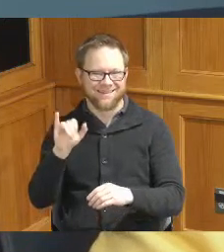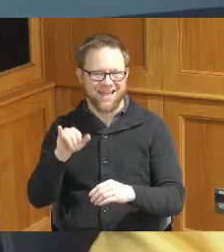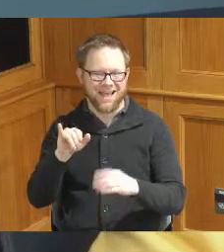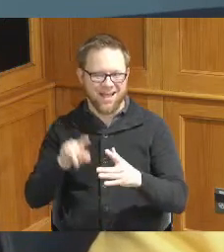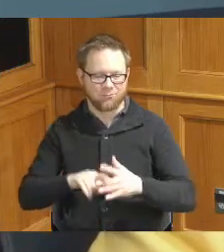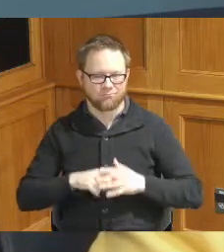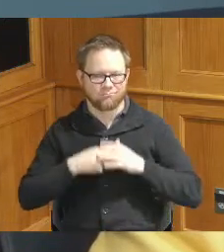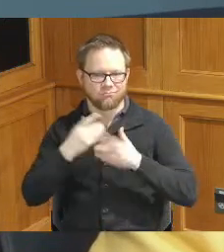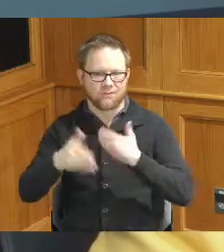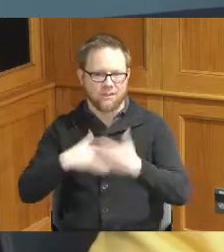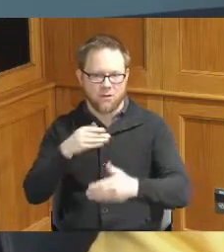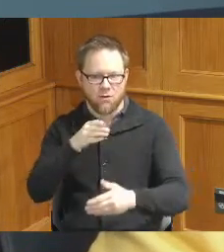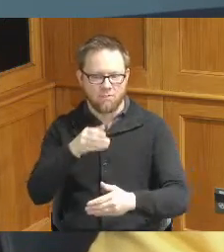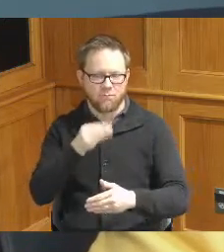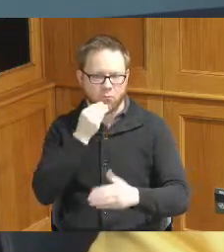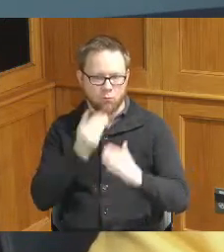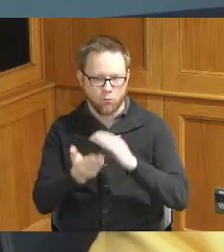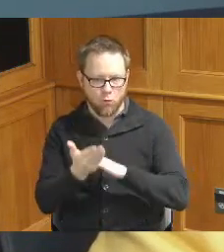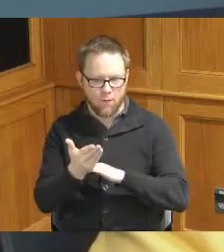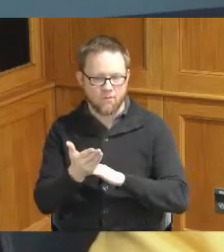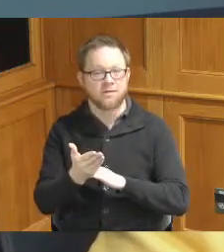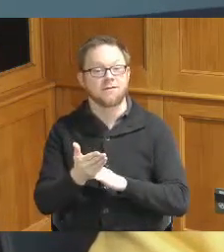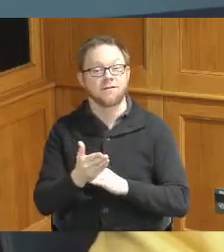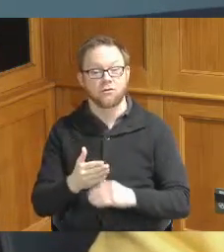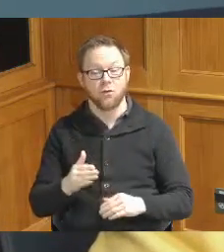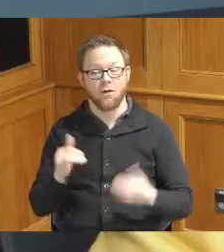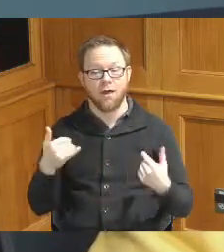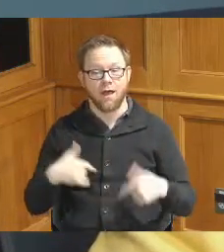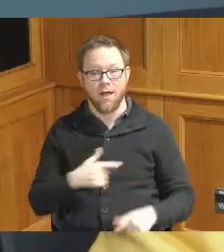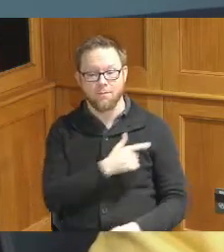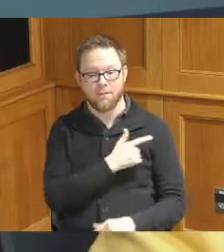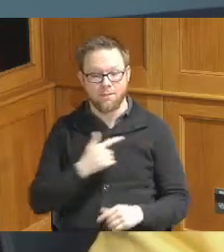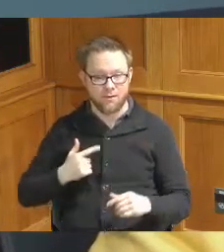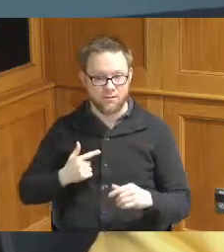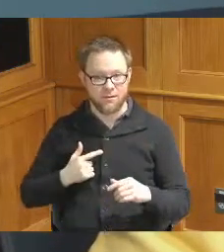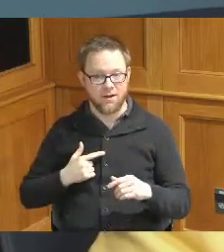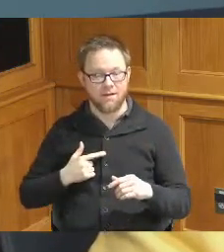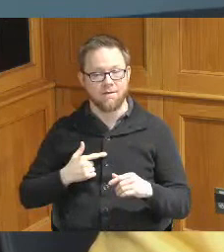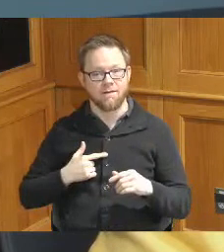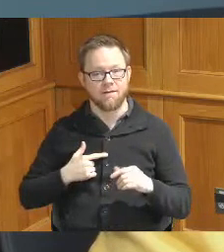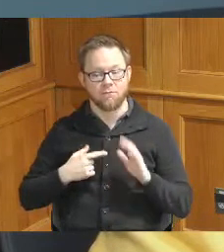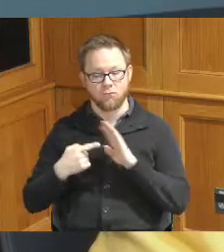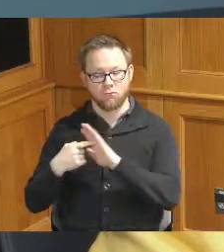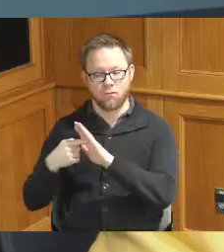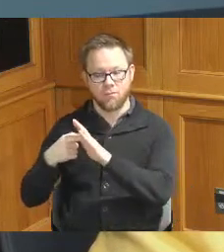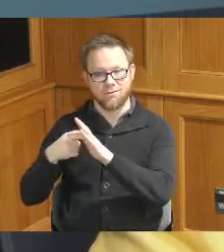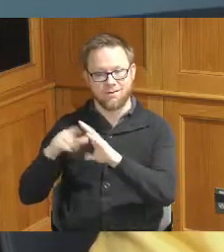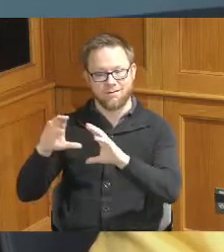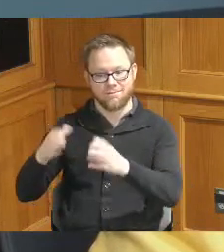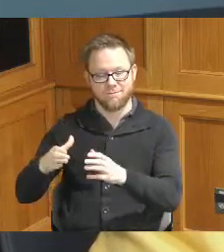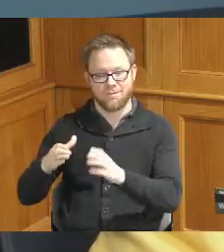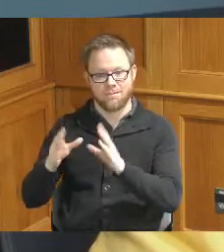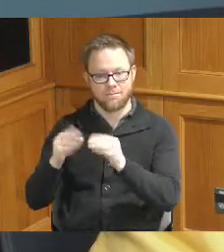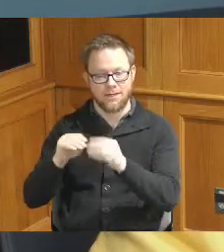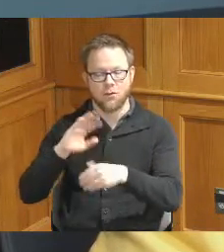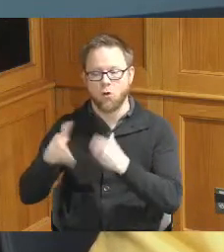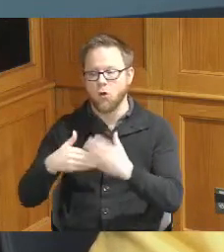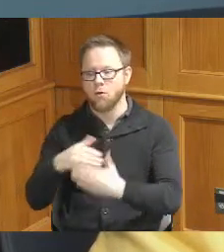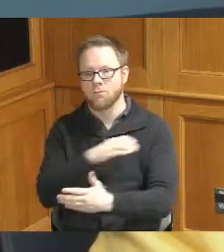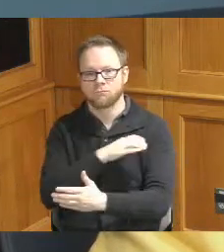had our legislative delegation meeting just Monday and all the legislators came down and it was very